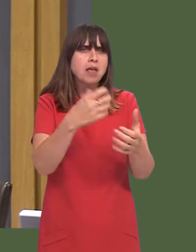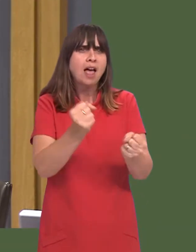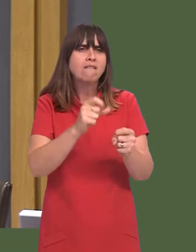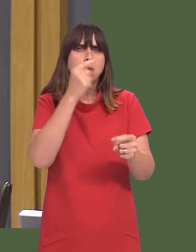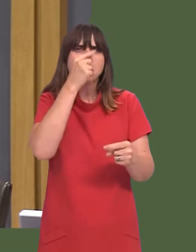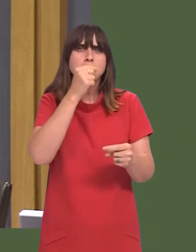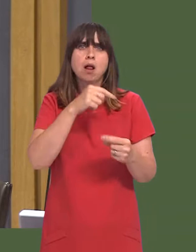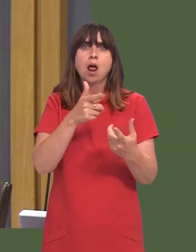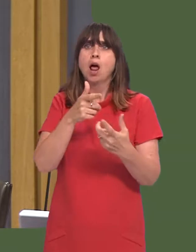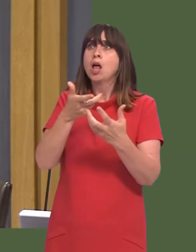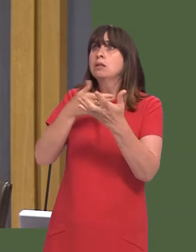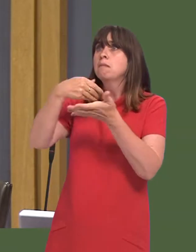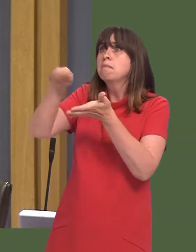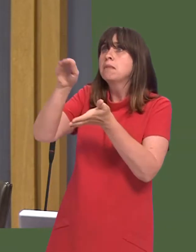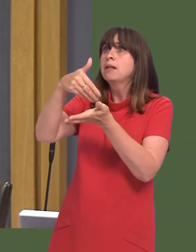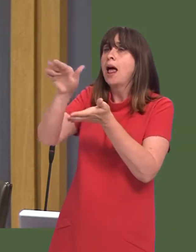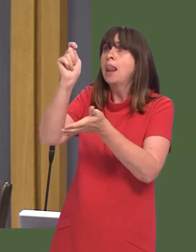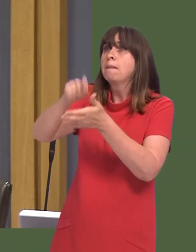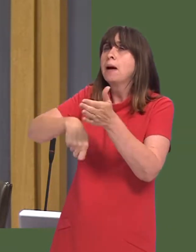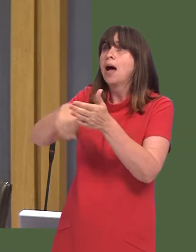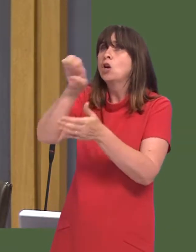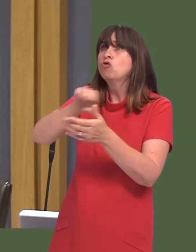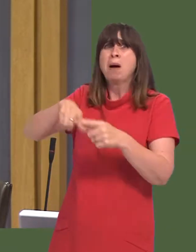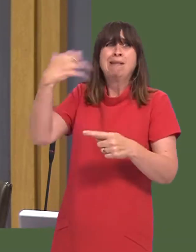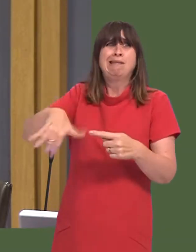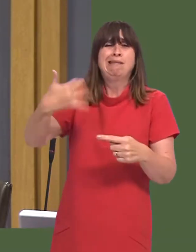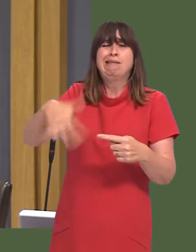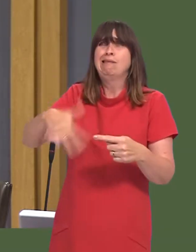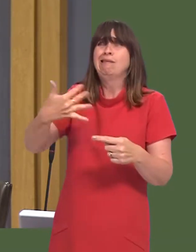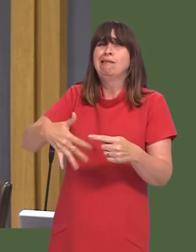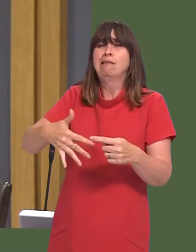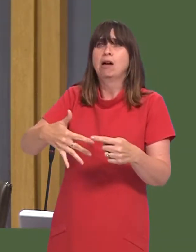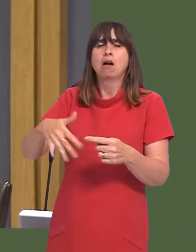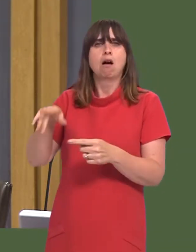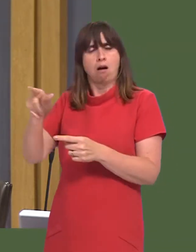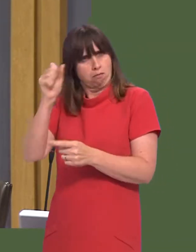in terms of high tariffs, in accessing the European market, we can say what we can of